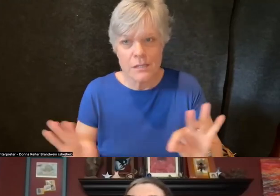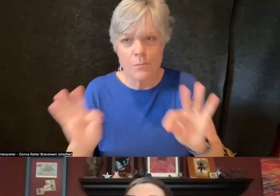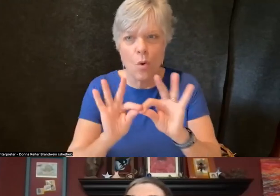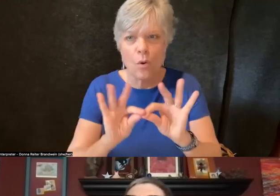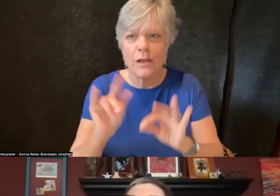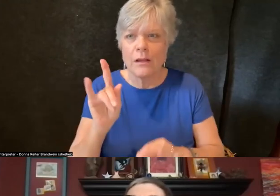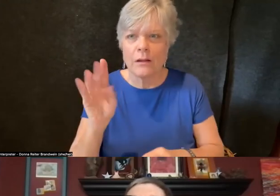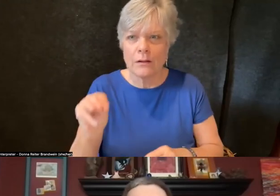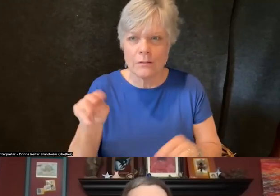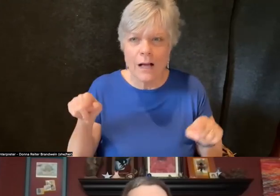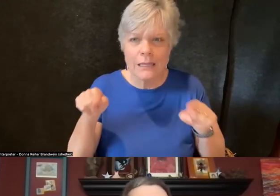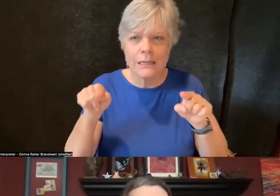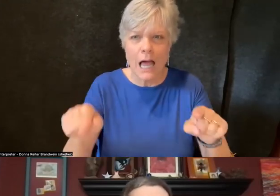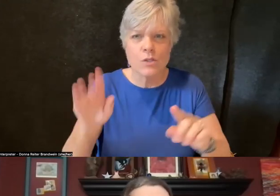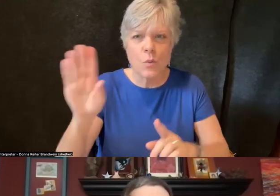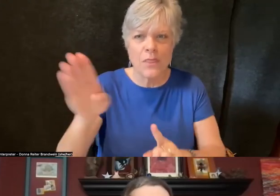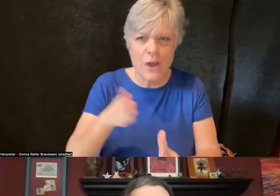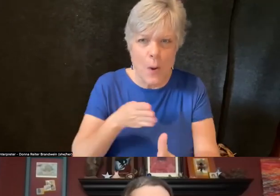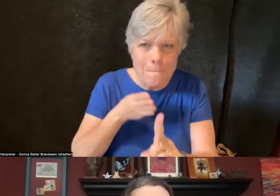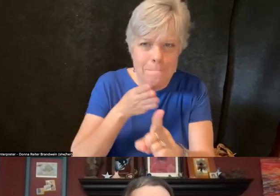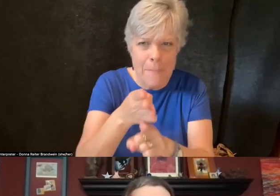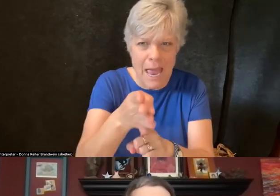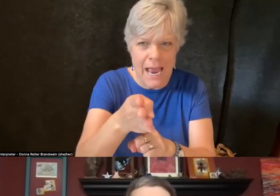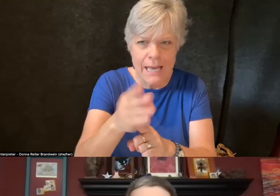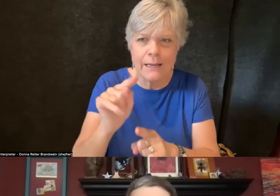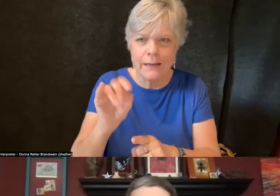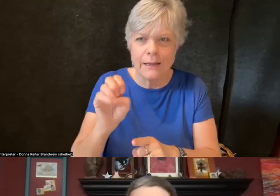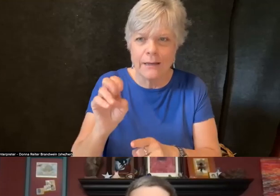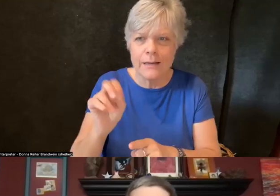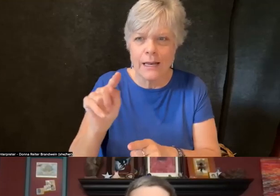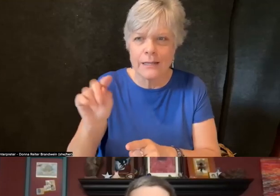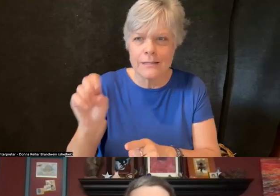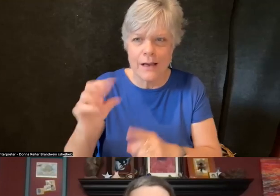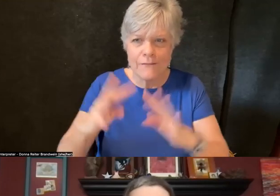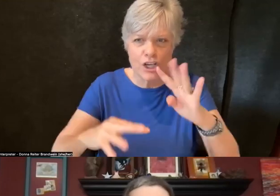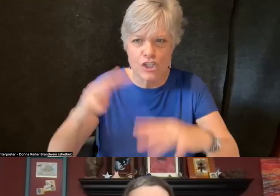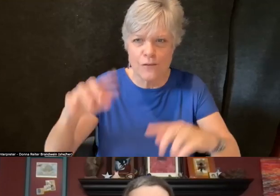with their main tenants of a diverse educational experience